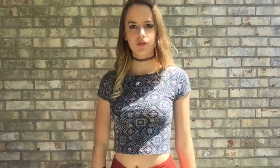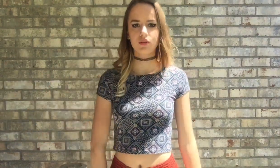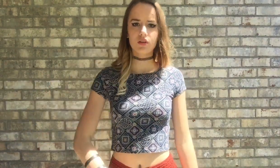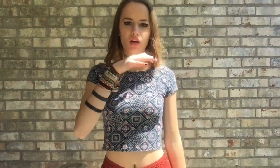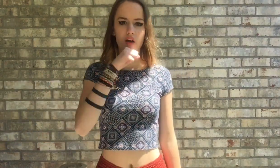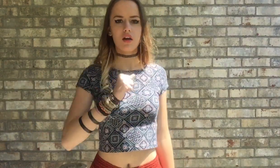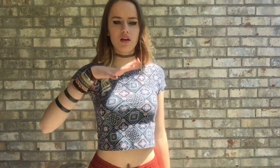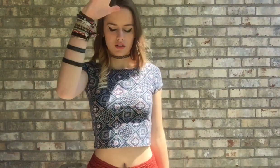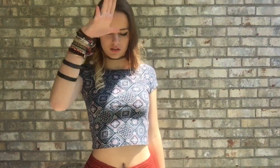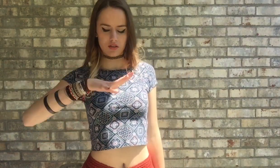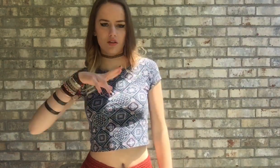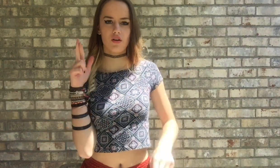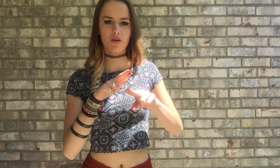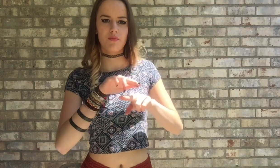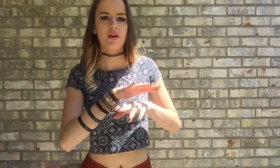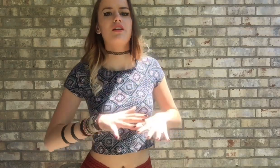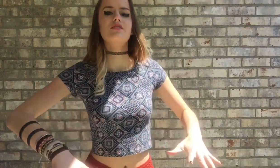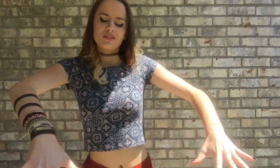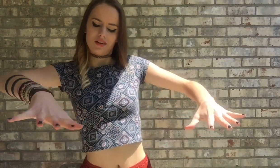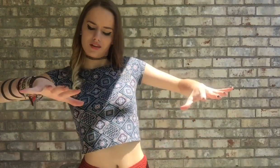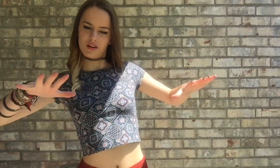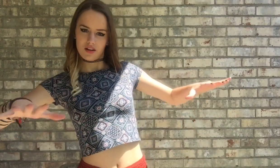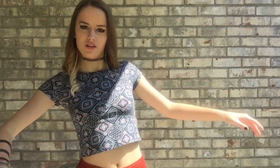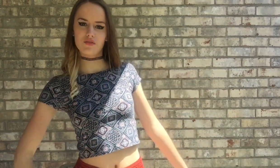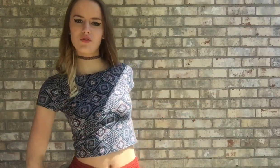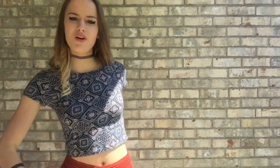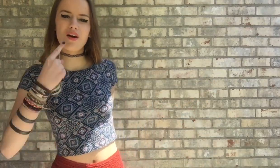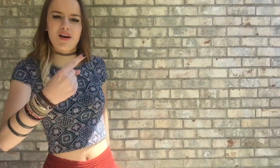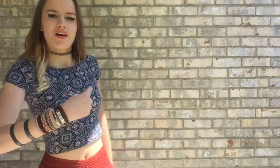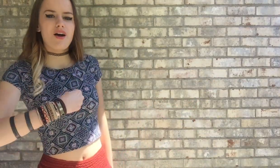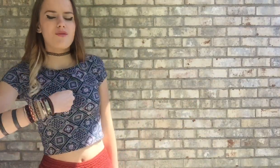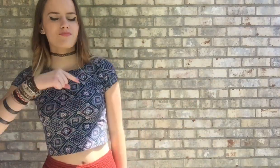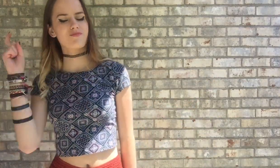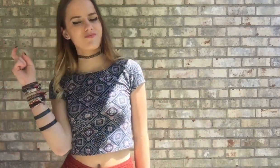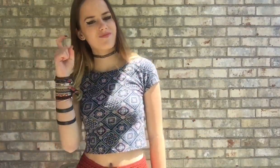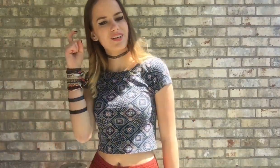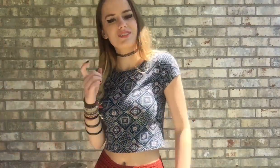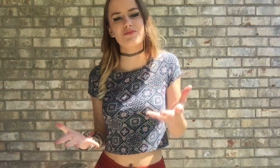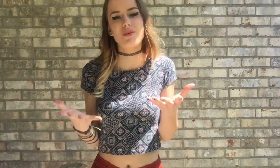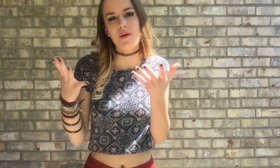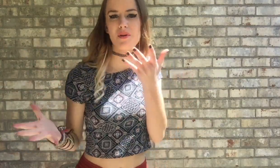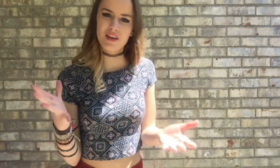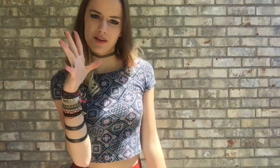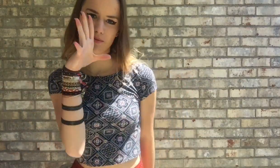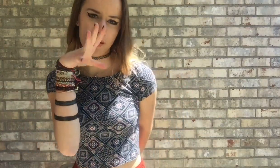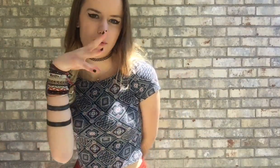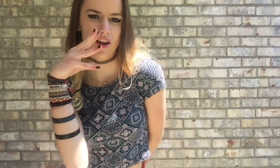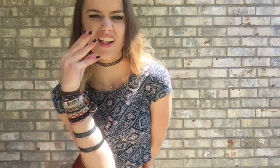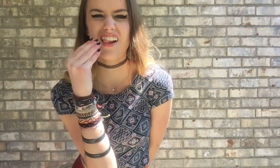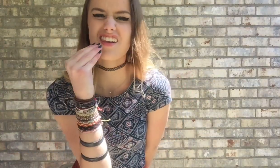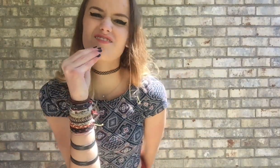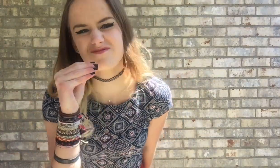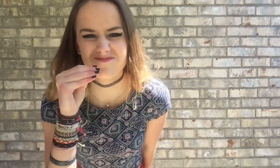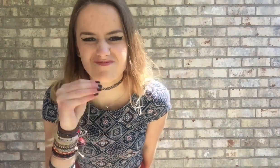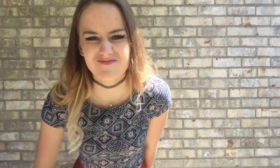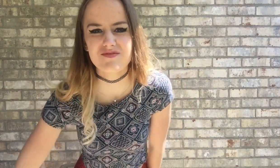And there's an old man sitting on the throne that's saying I should probably keep my pretty mouth shut